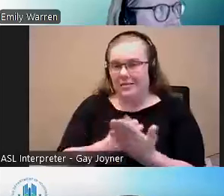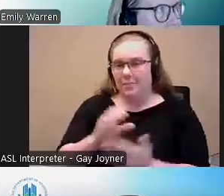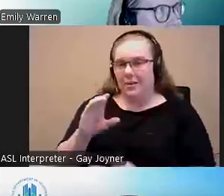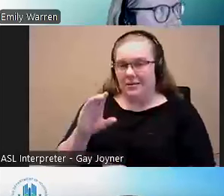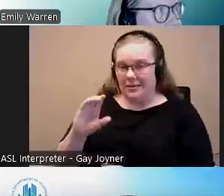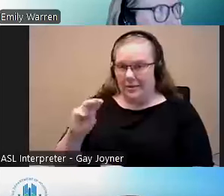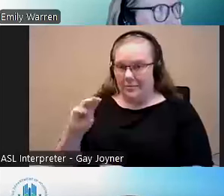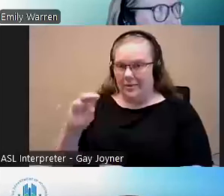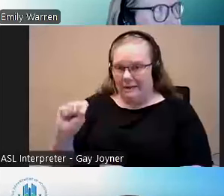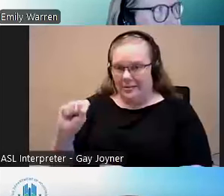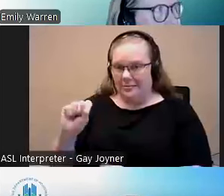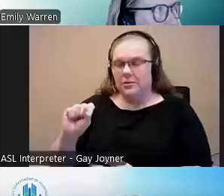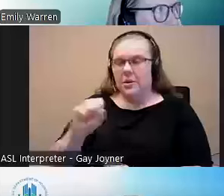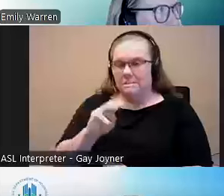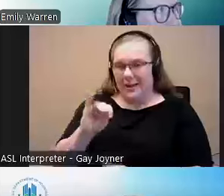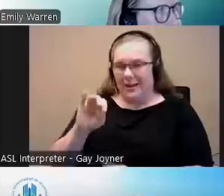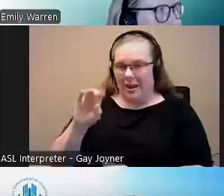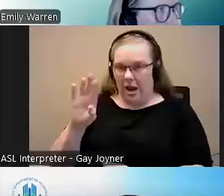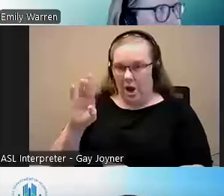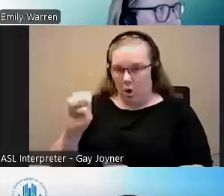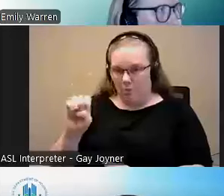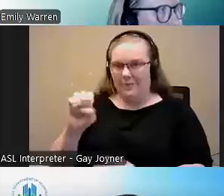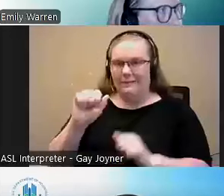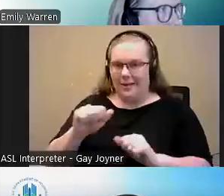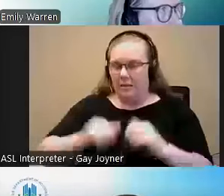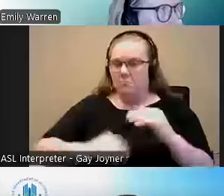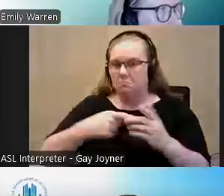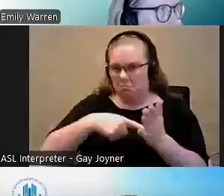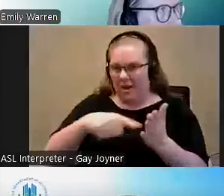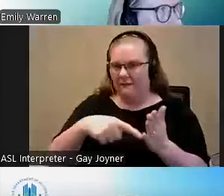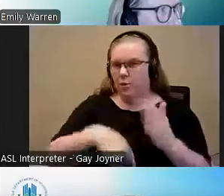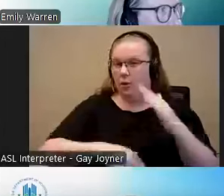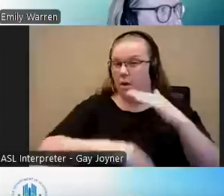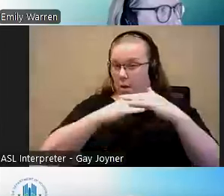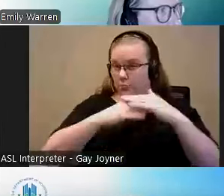of Medicaid assistance. Also can cover up to six months of rental assistance. Questions are